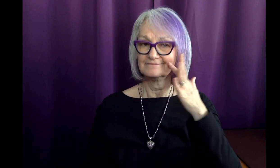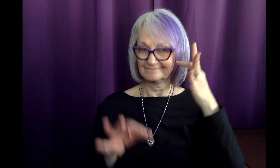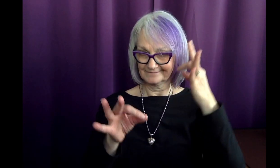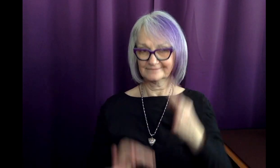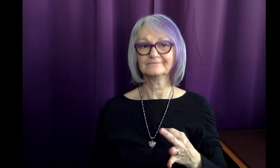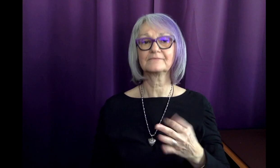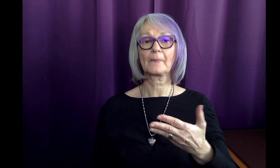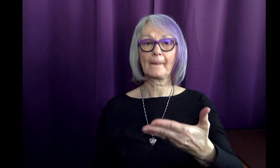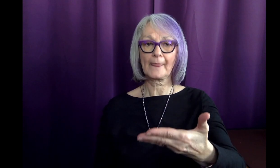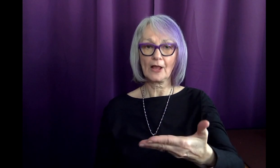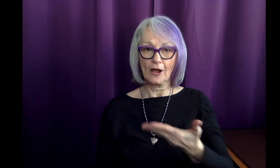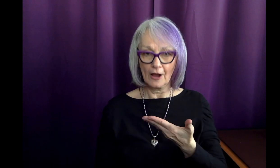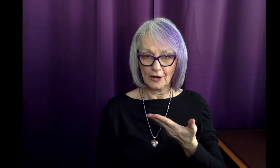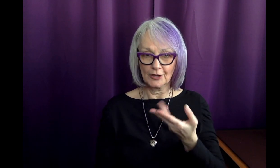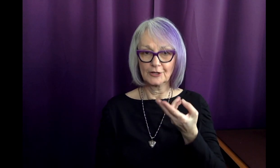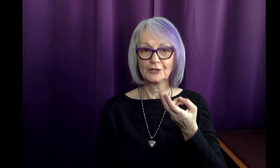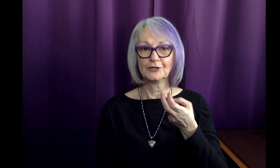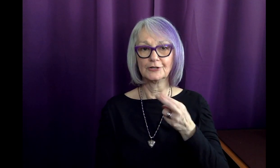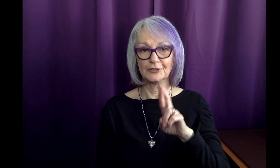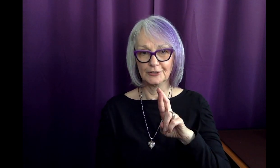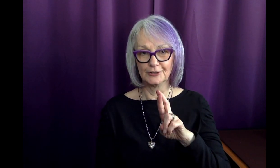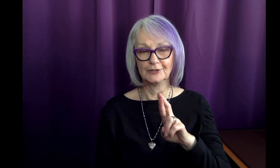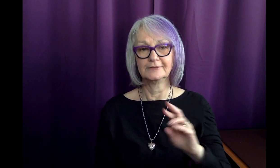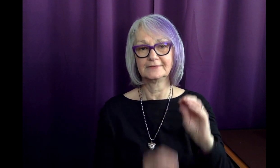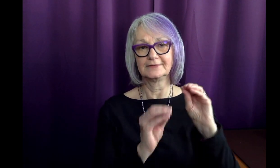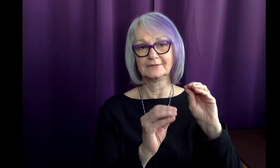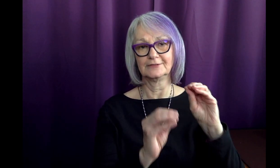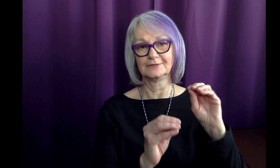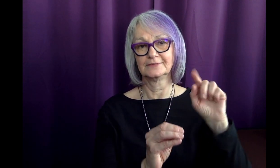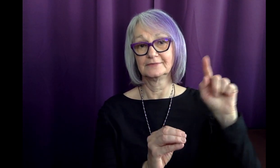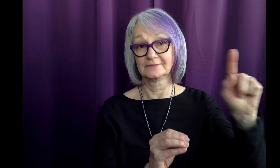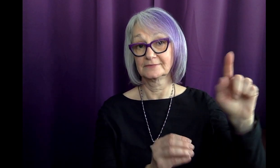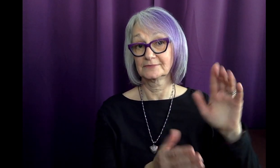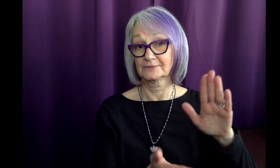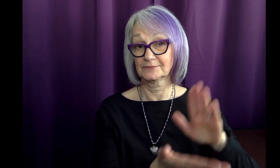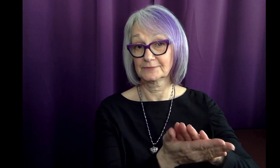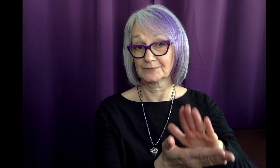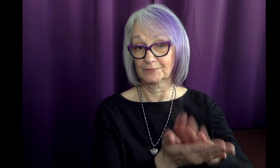She decided to hire Sarah to teach at her school.